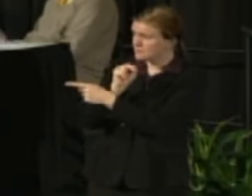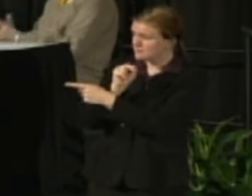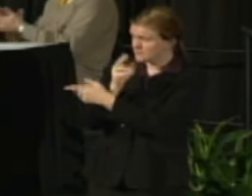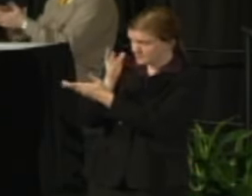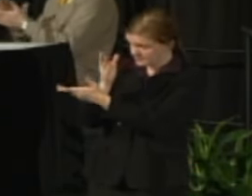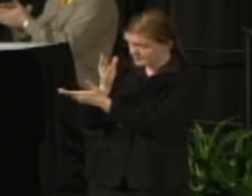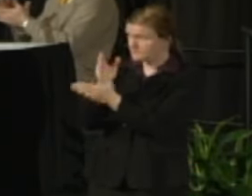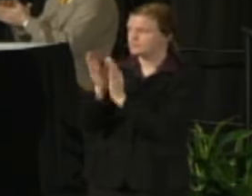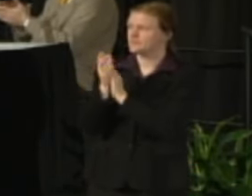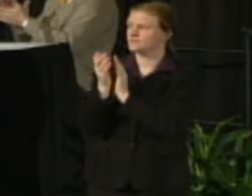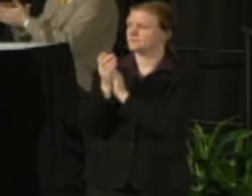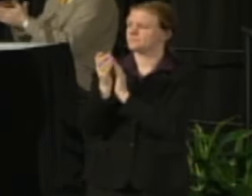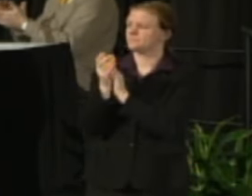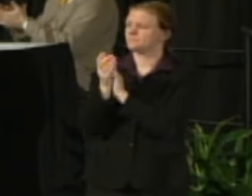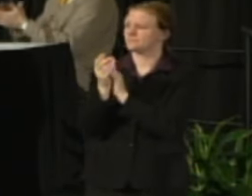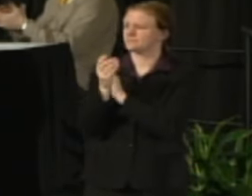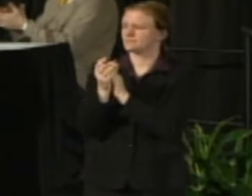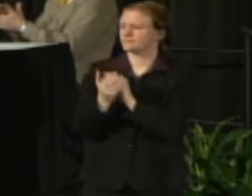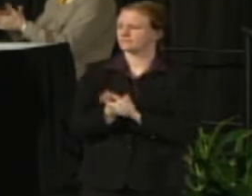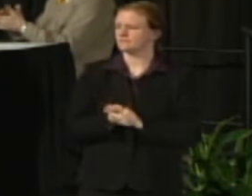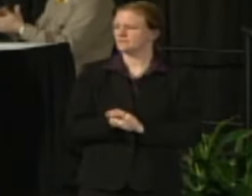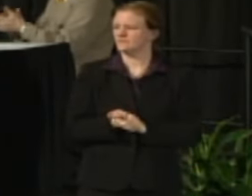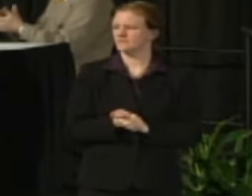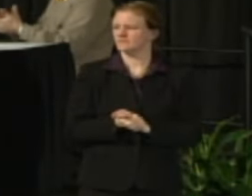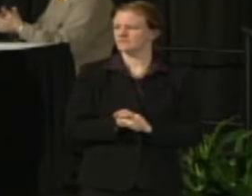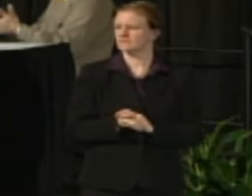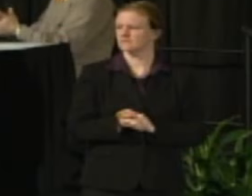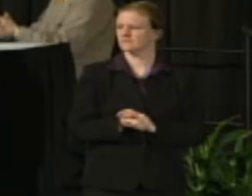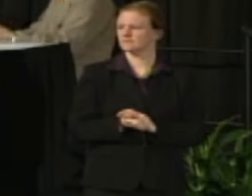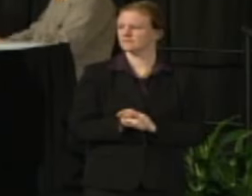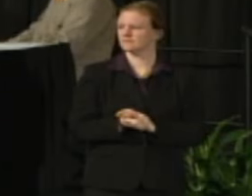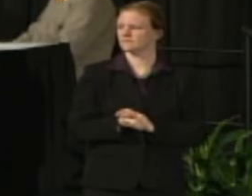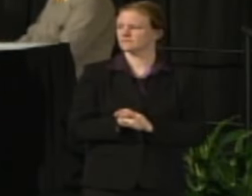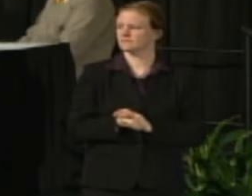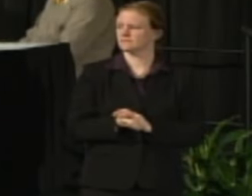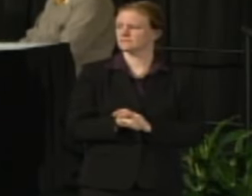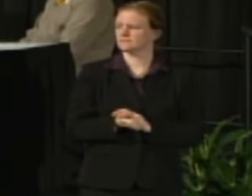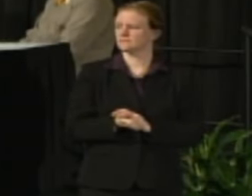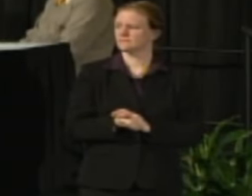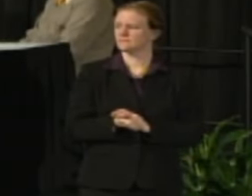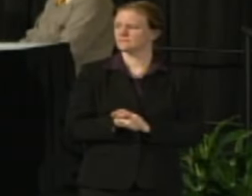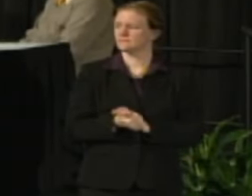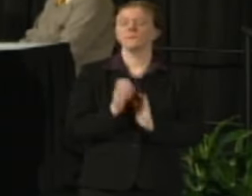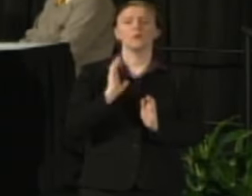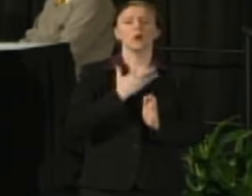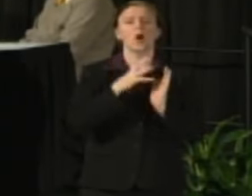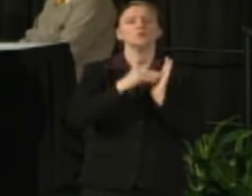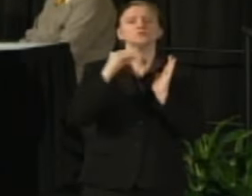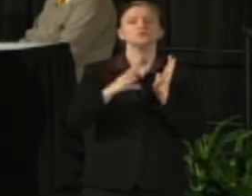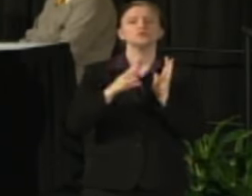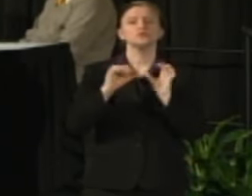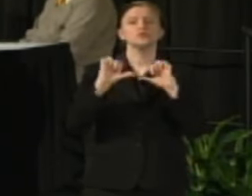So thanks for your leadership. And our Student Association is led by Ryan Sorenson.